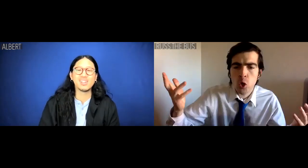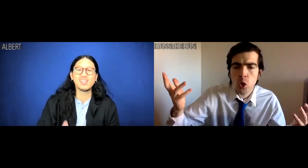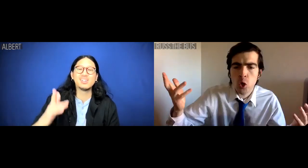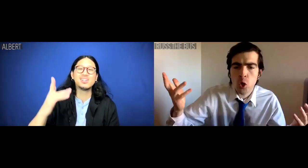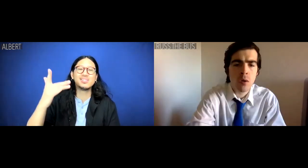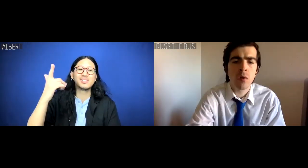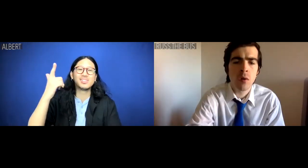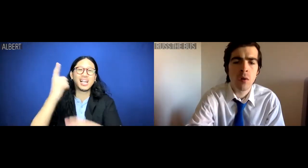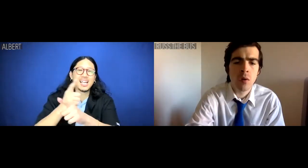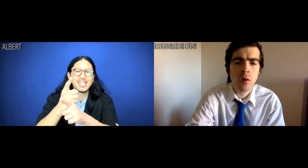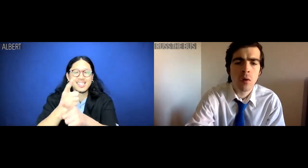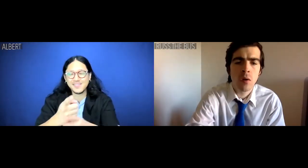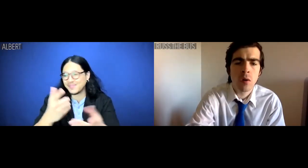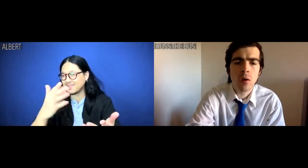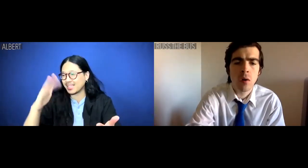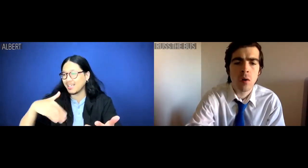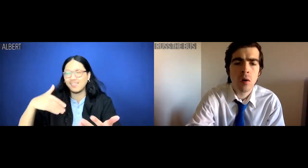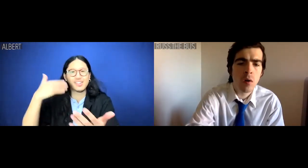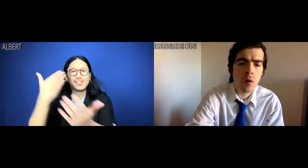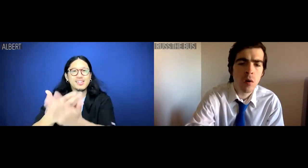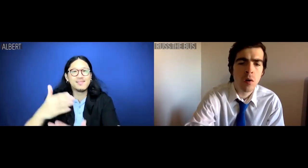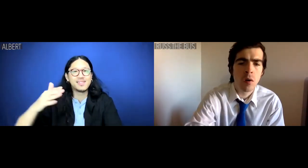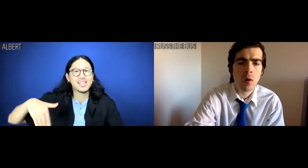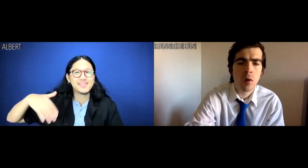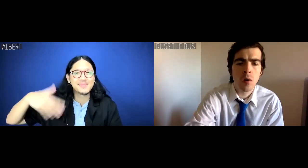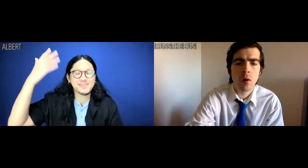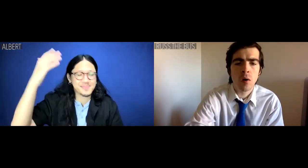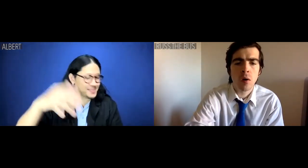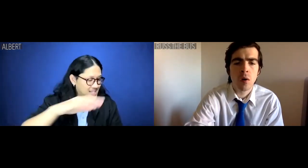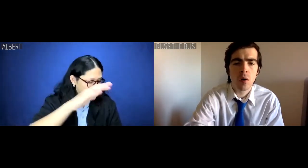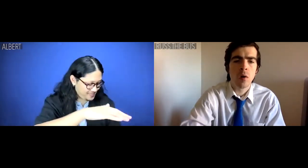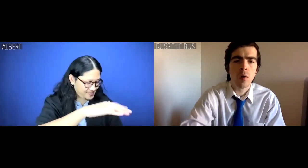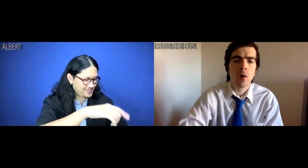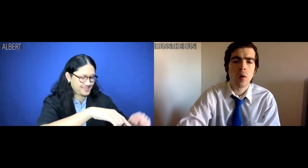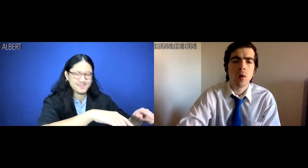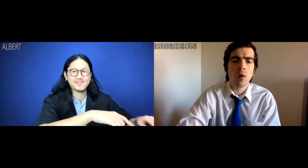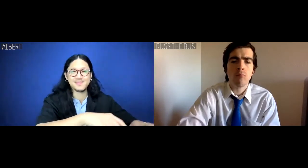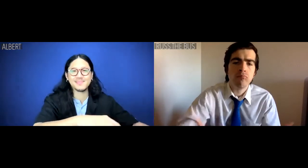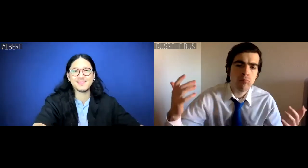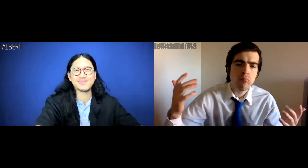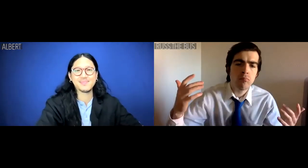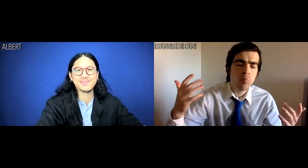Albert: Oh, right. I didn't get to that yet.